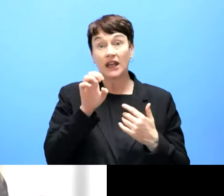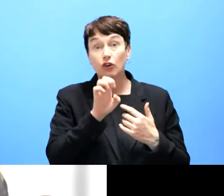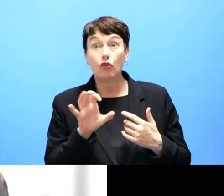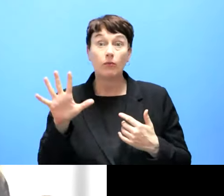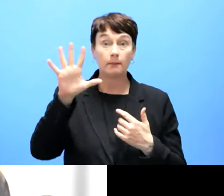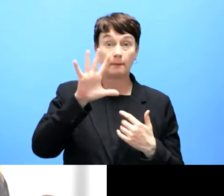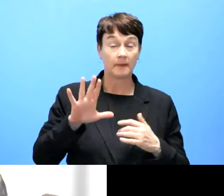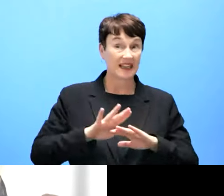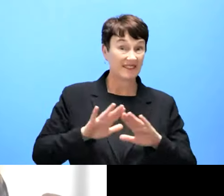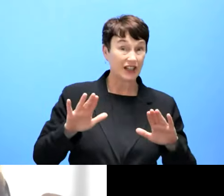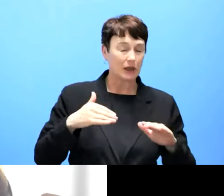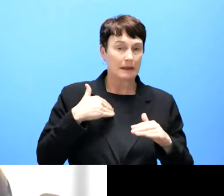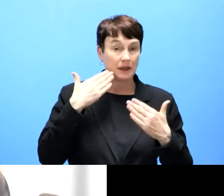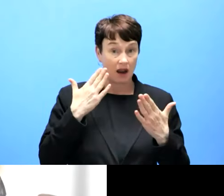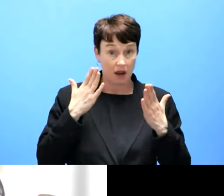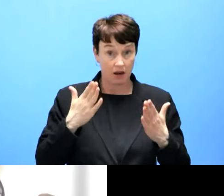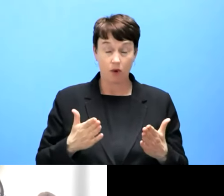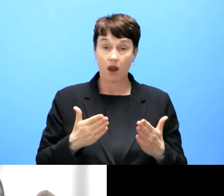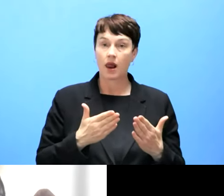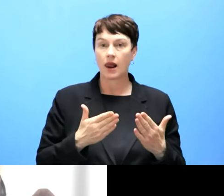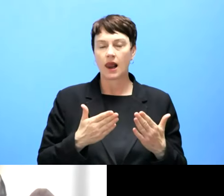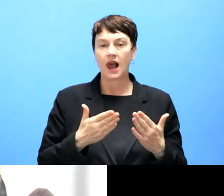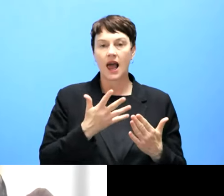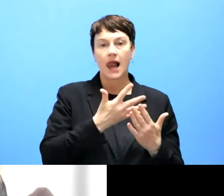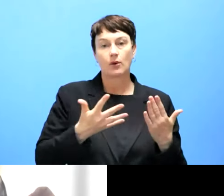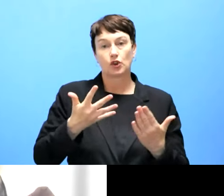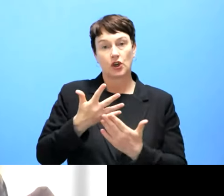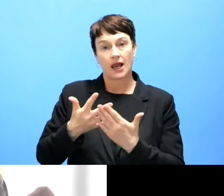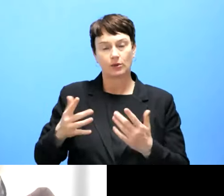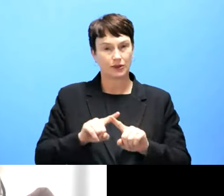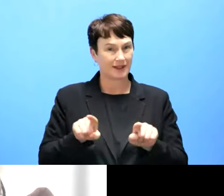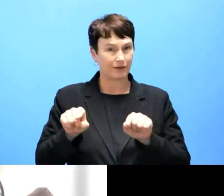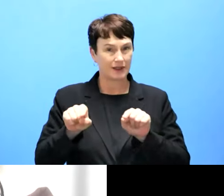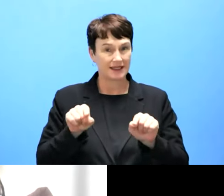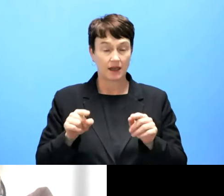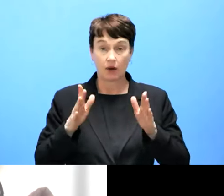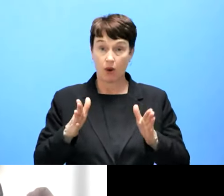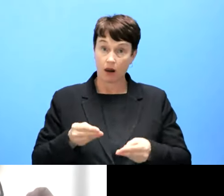where there's two languages or type of languages will be more provided or provided by law,